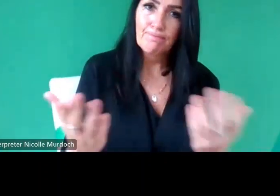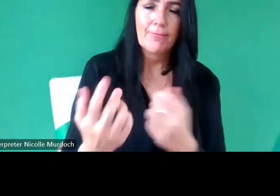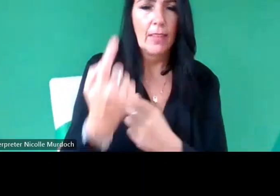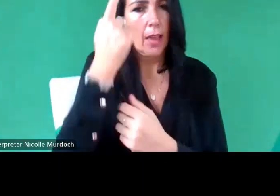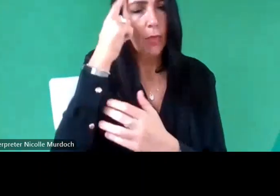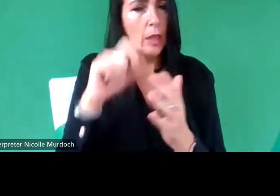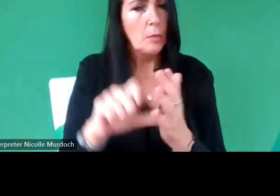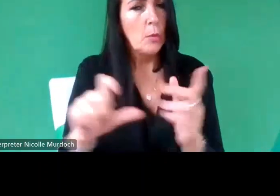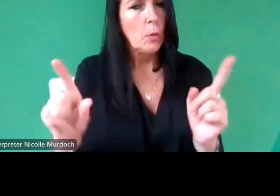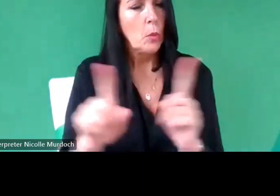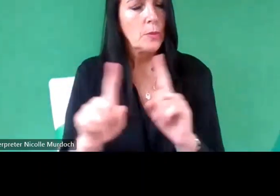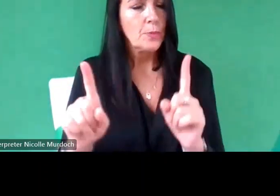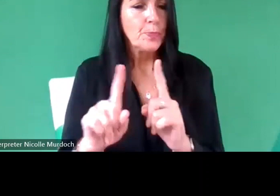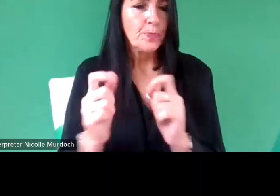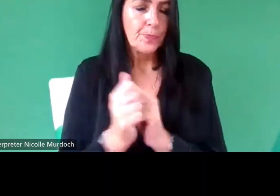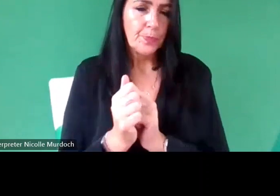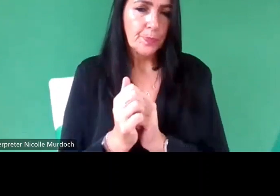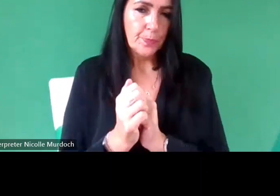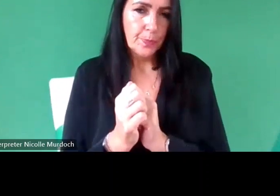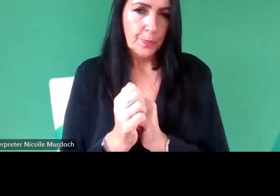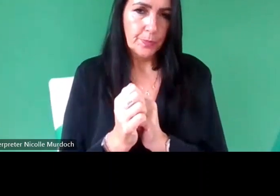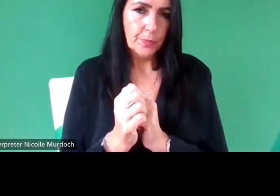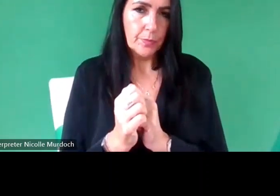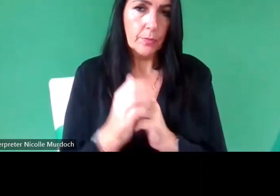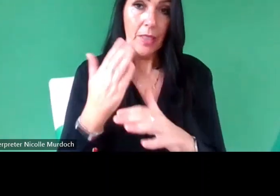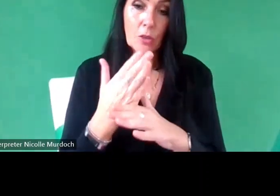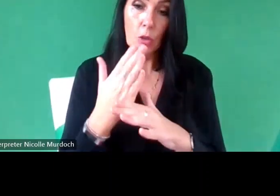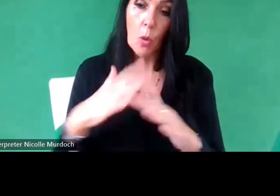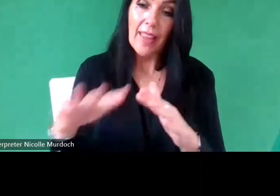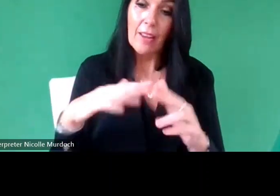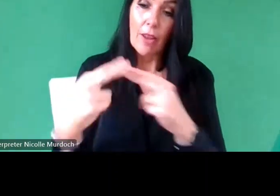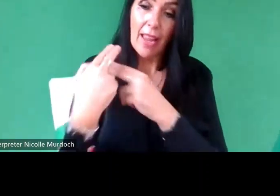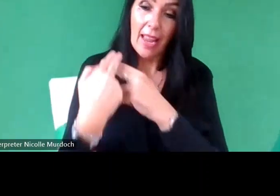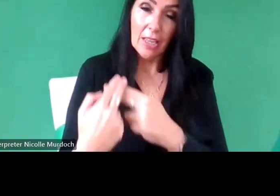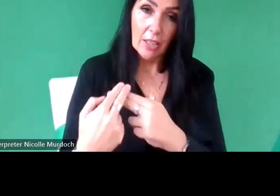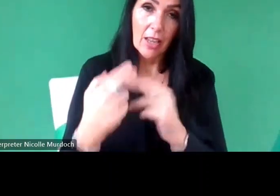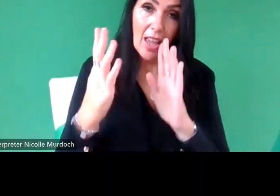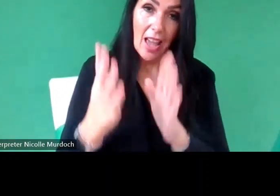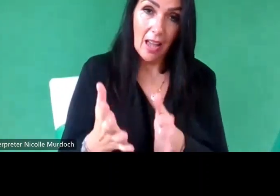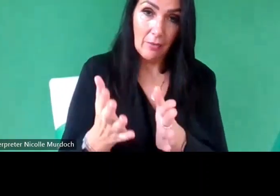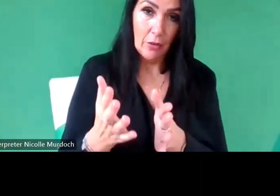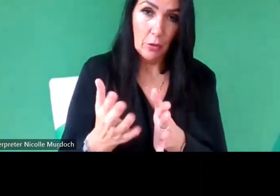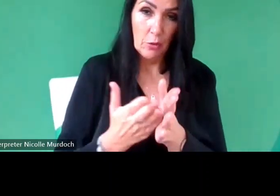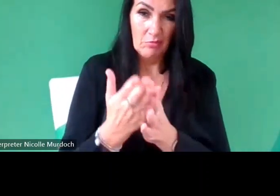is um to work in the Heritage sector you have to go through generally through University system